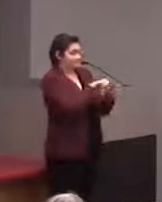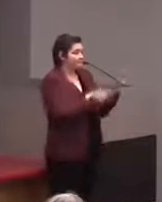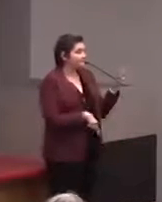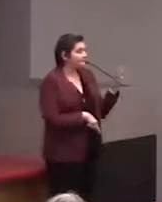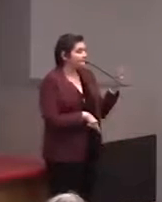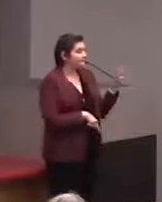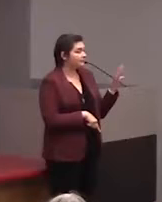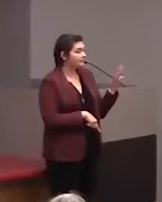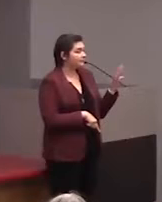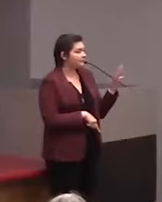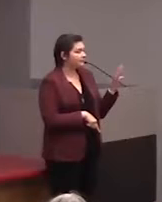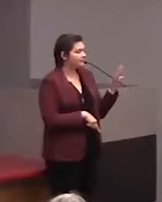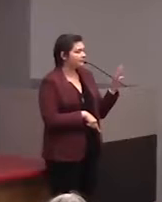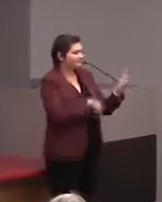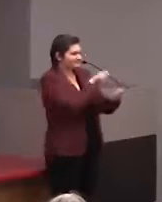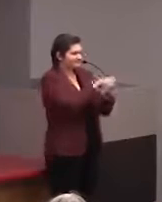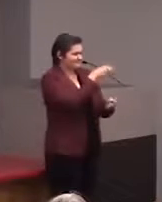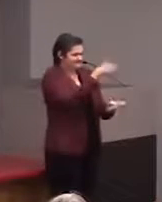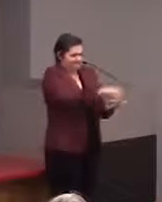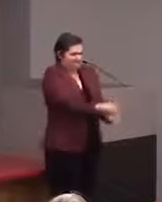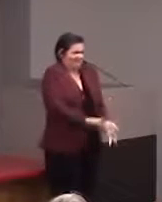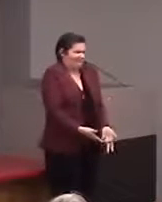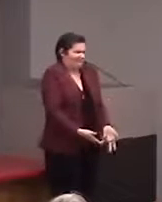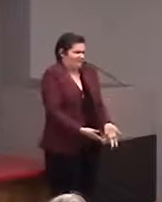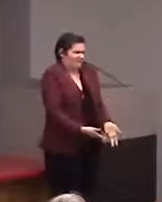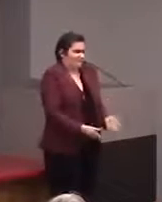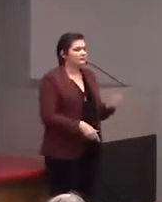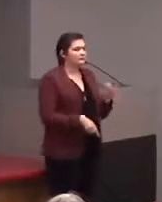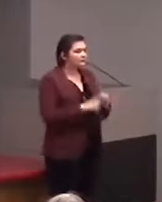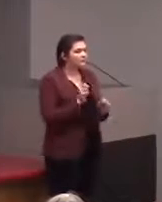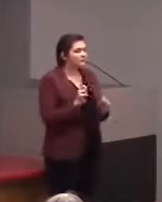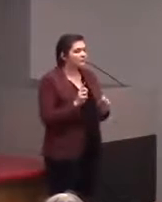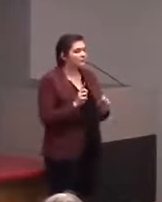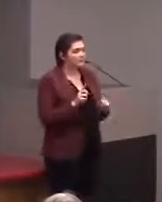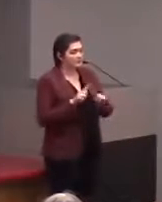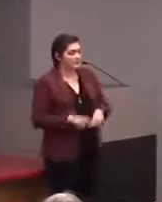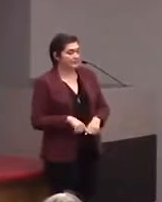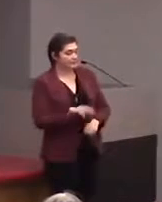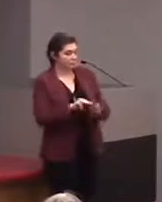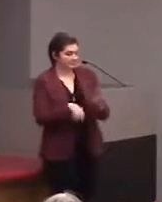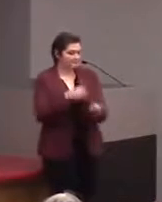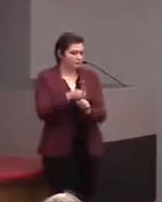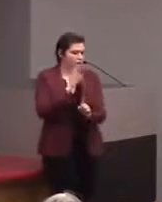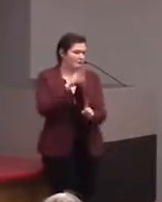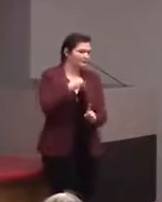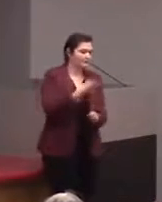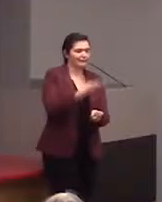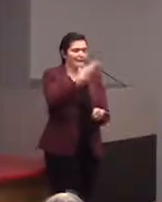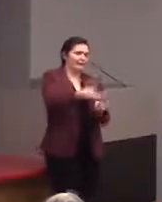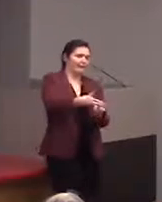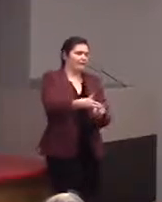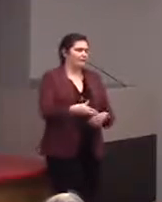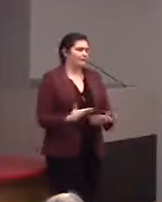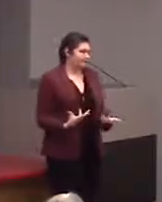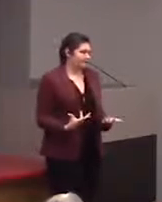So they don't have a specific name, I mean, depending on if the museum will kind of give it a name.